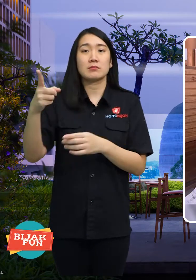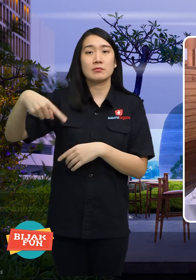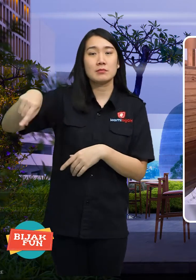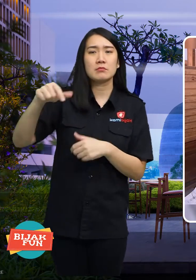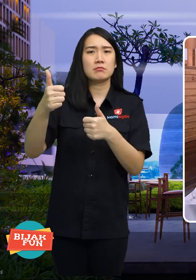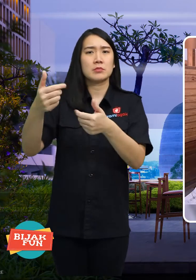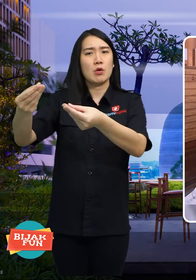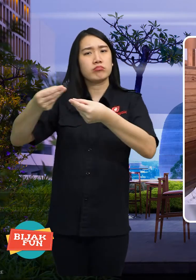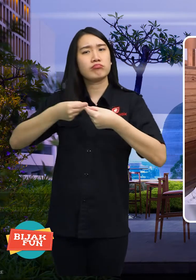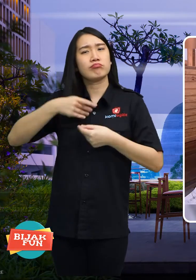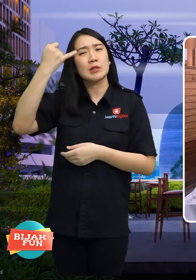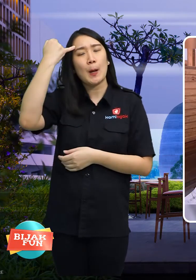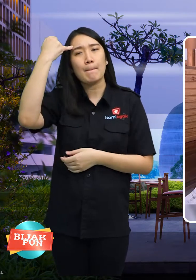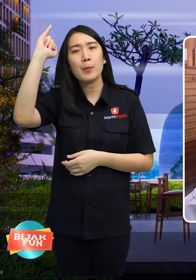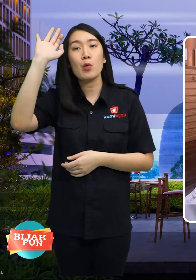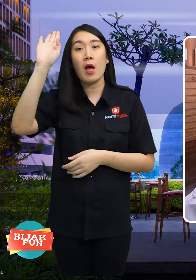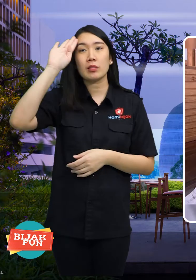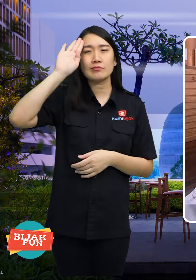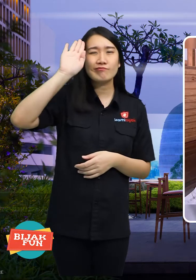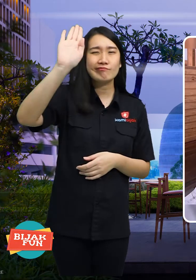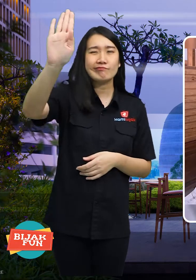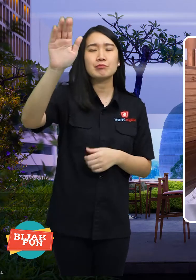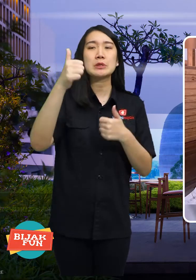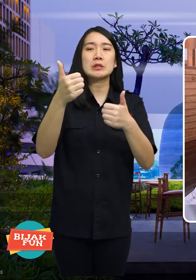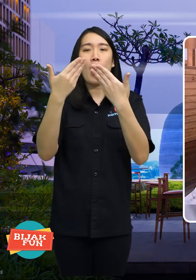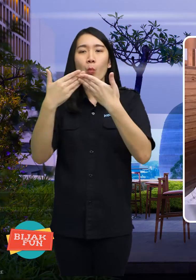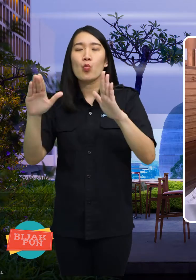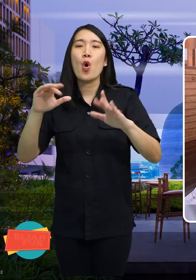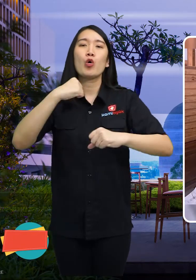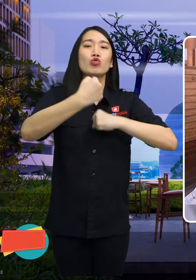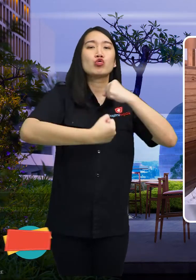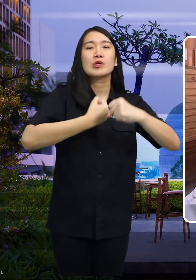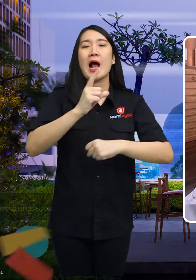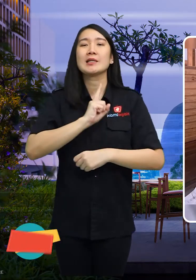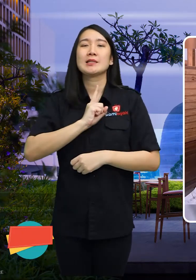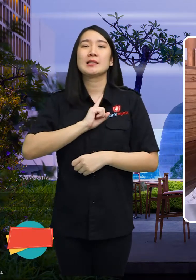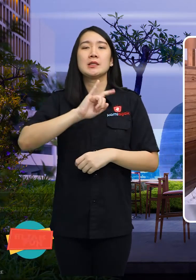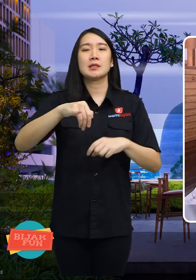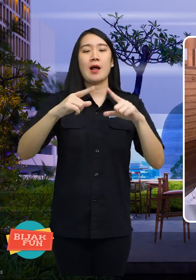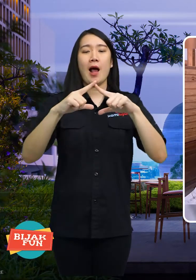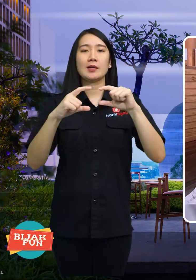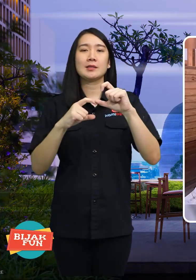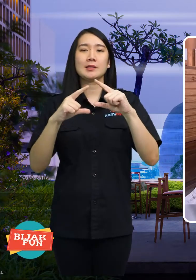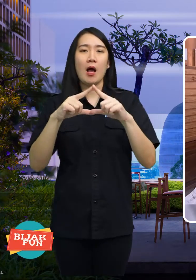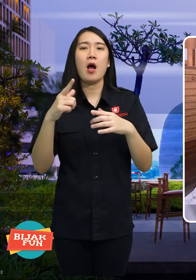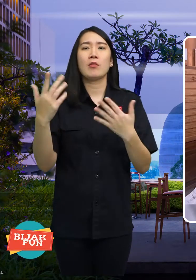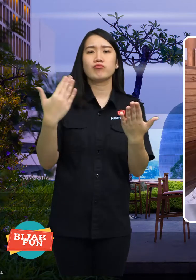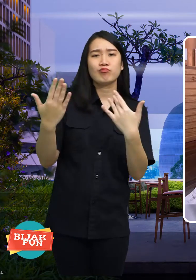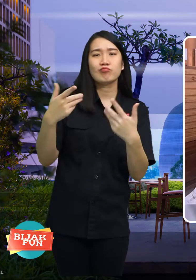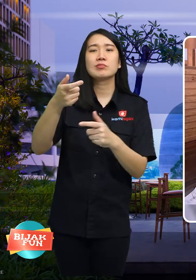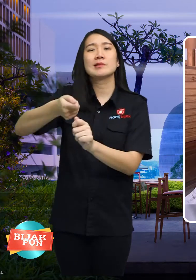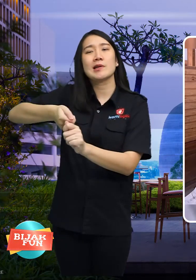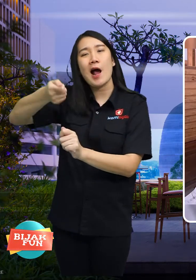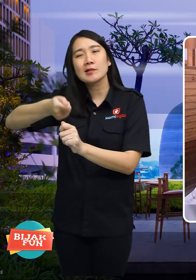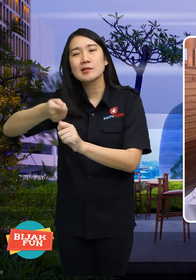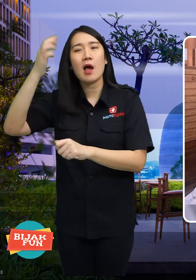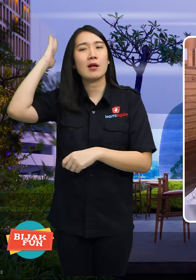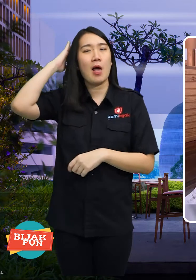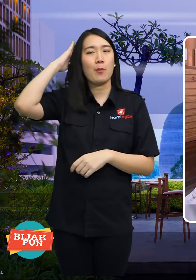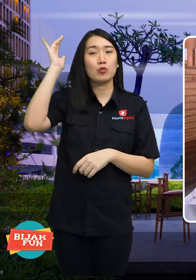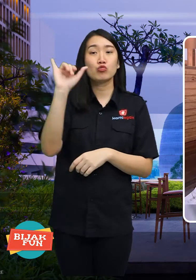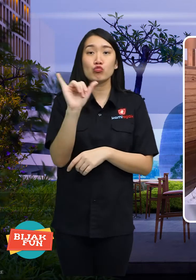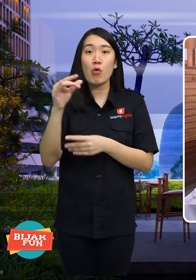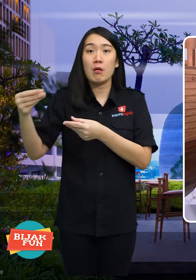They get knowledge so that later can open a hairdressing service business,